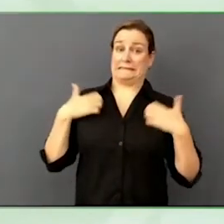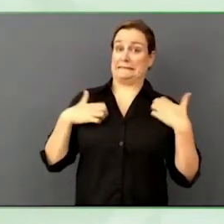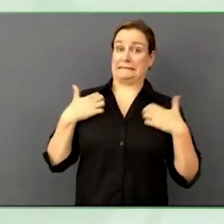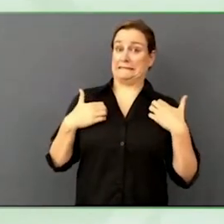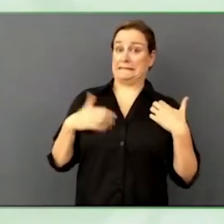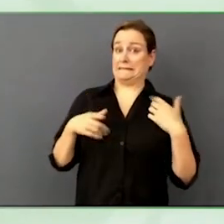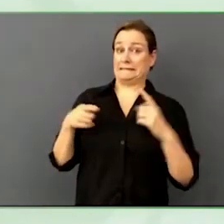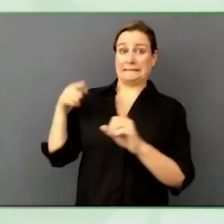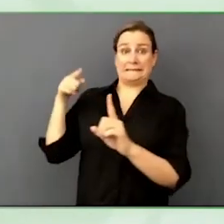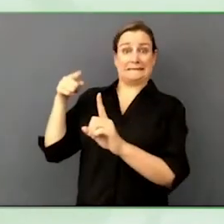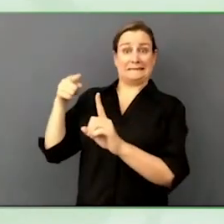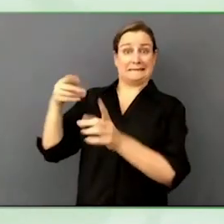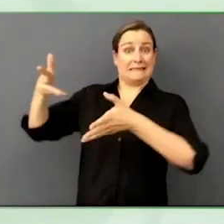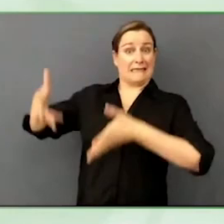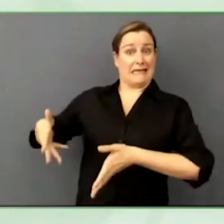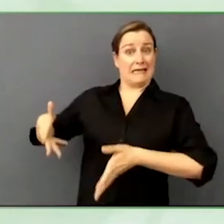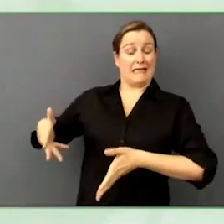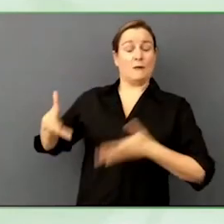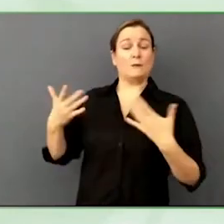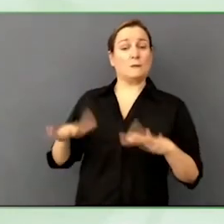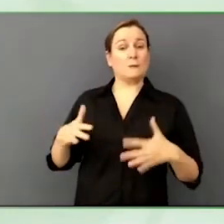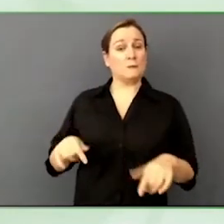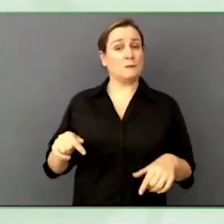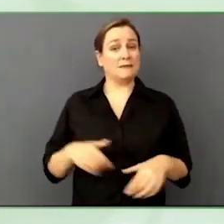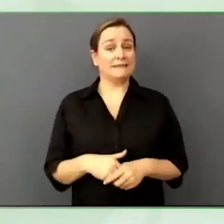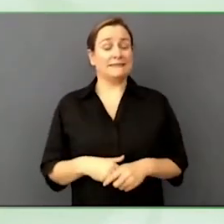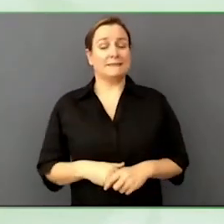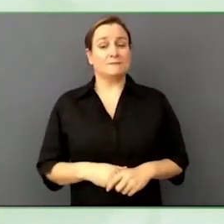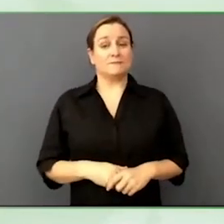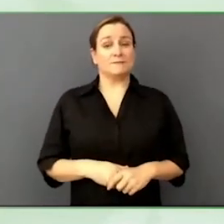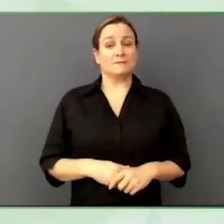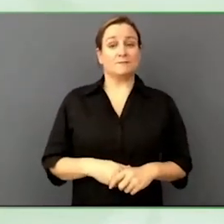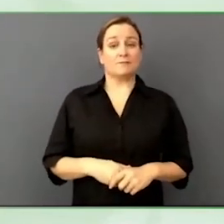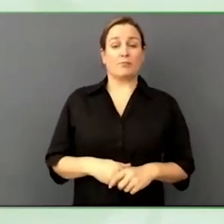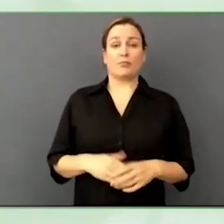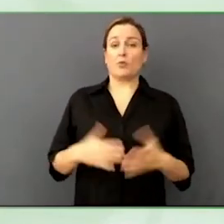What would you like people to take home from this conference?